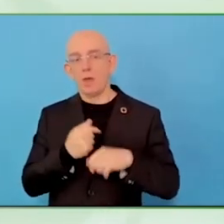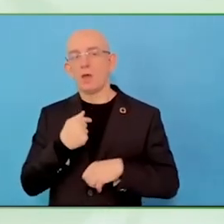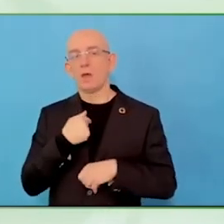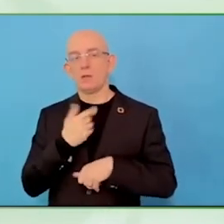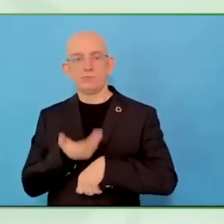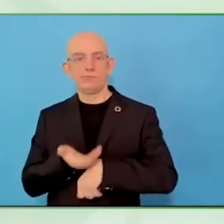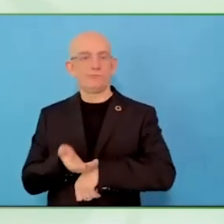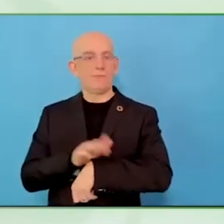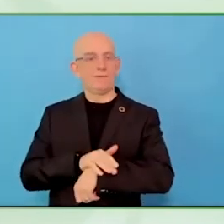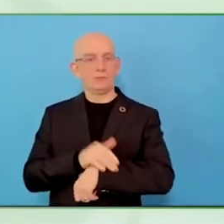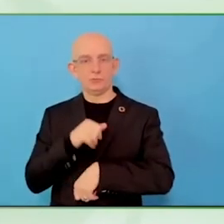in the community.